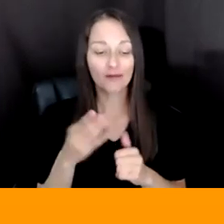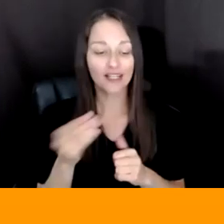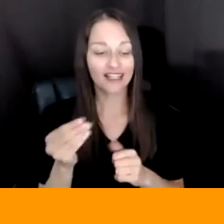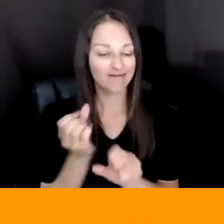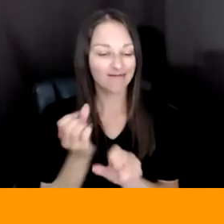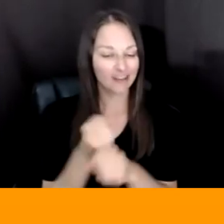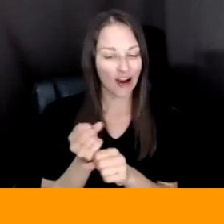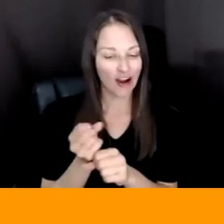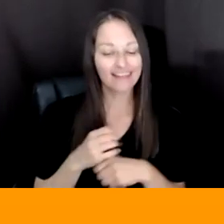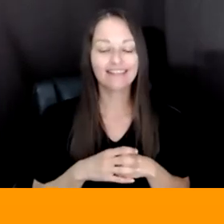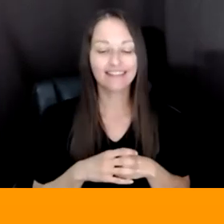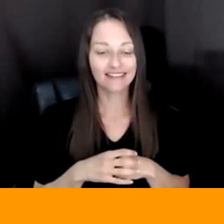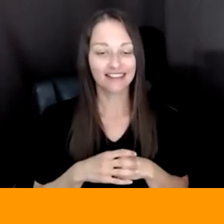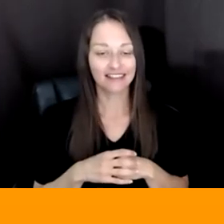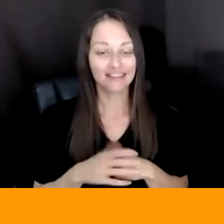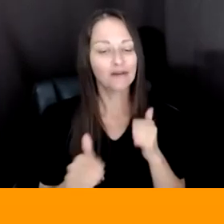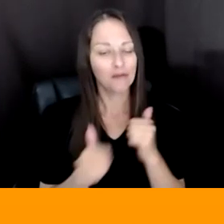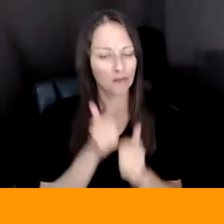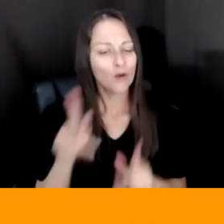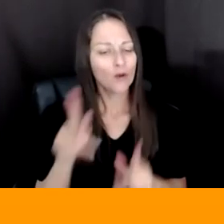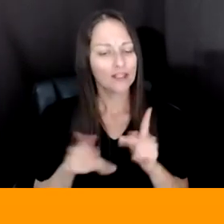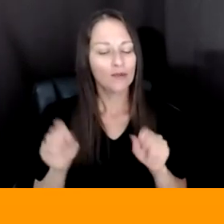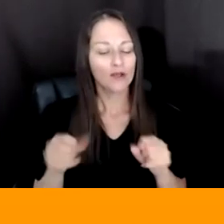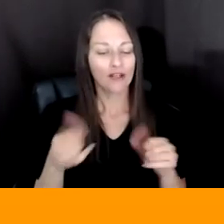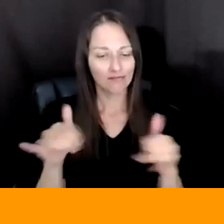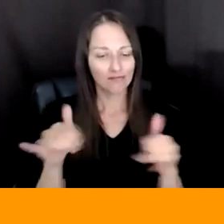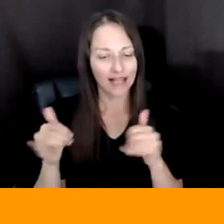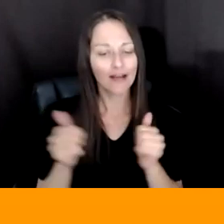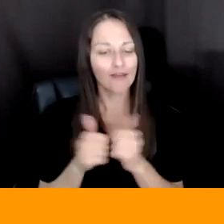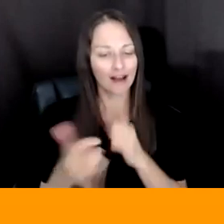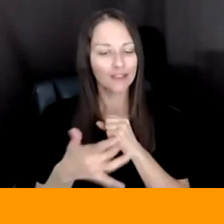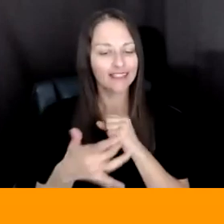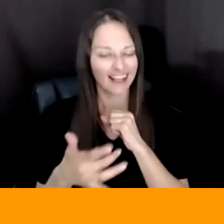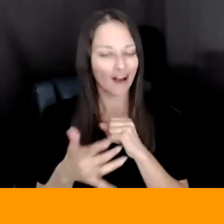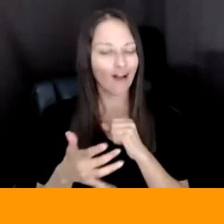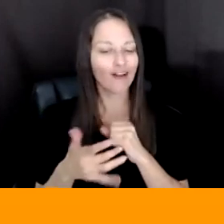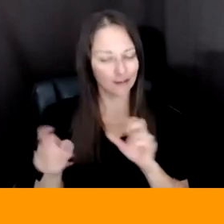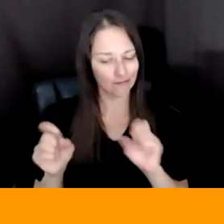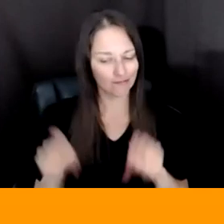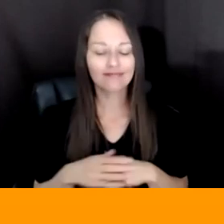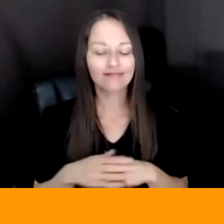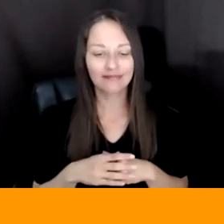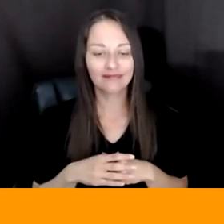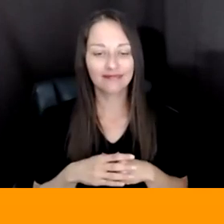MOST PEOPLE CAN BE TINKERERS AND CRAFTERS IN ONE WAY OR ANOTHER AND IF DEDICATED ENOUGH CAN START